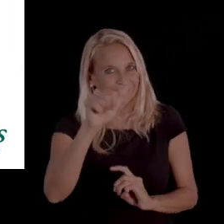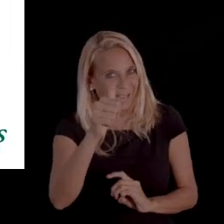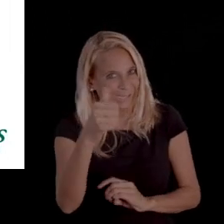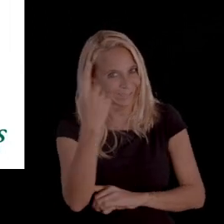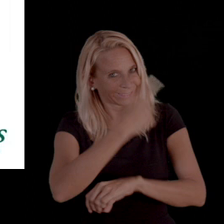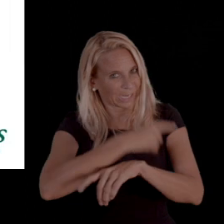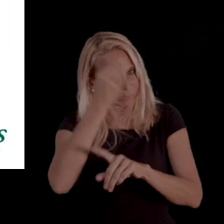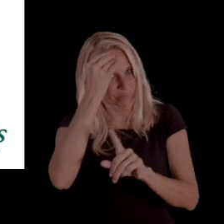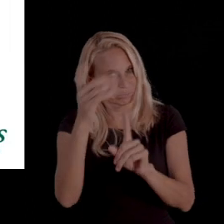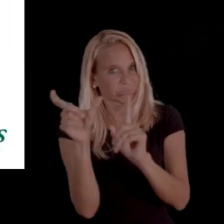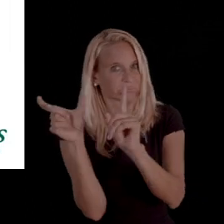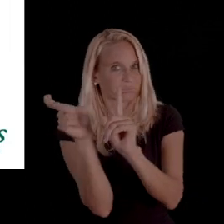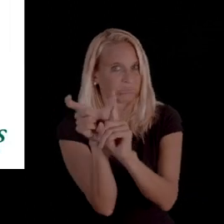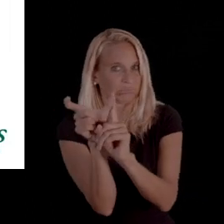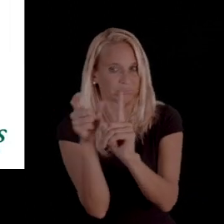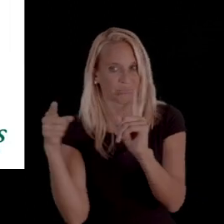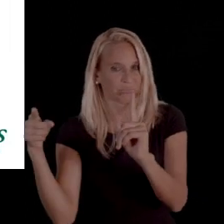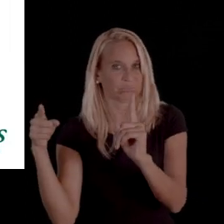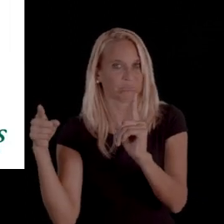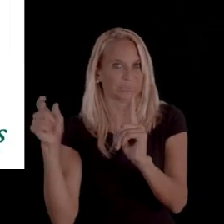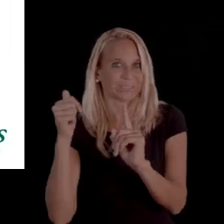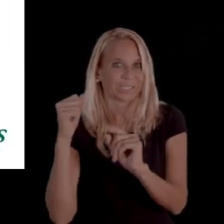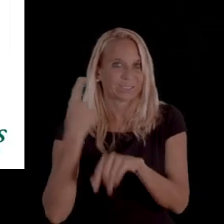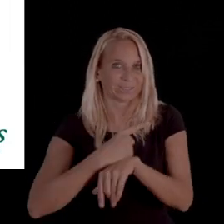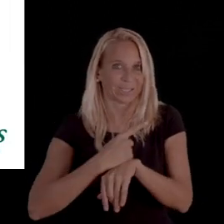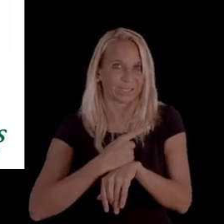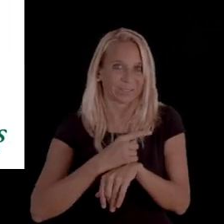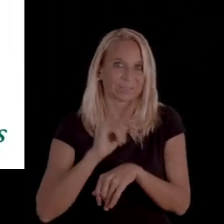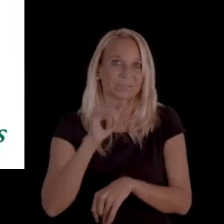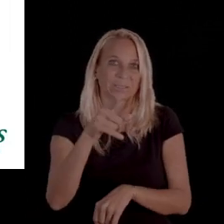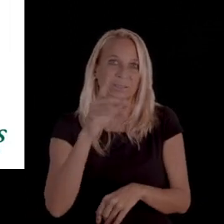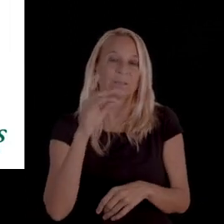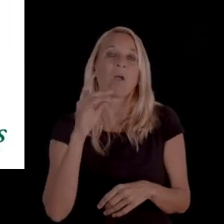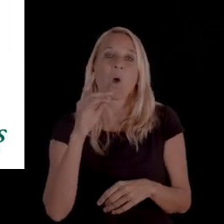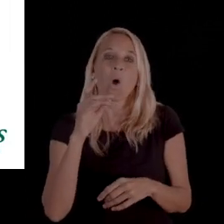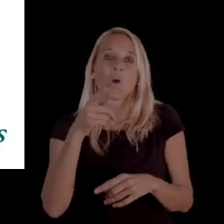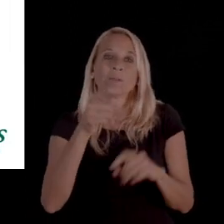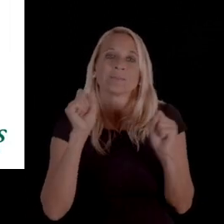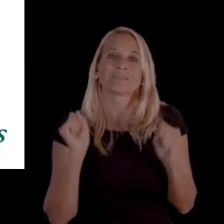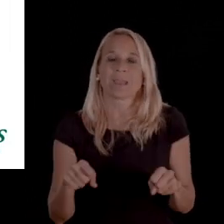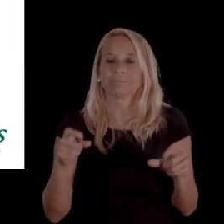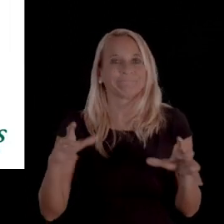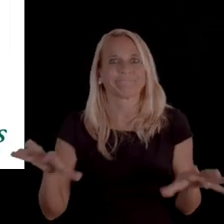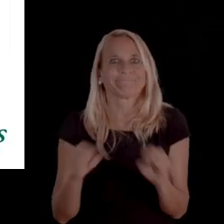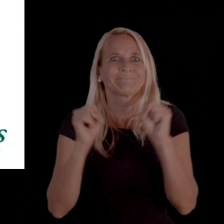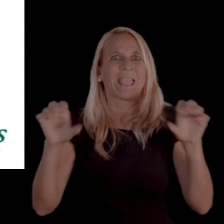to give you 10 day notice. Here is your notice that within potentially 10 days,